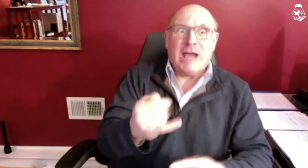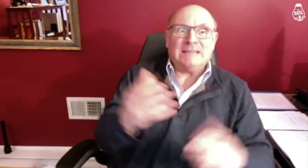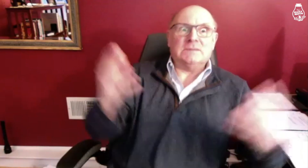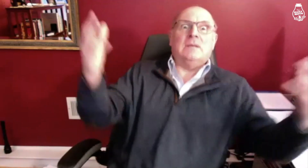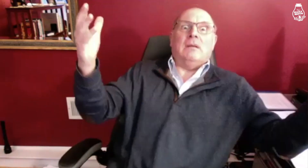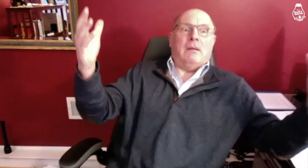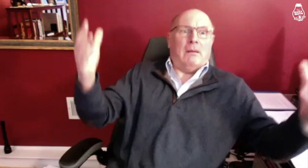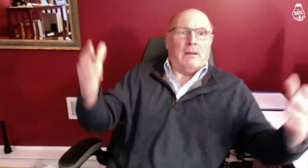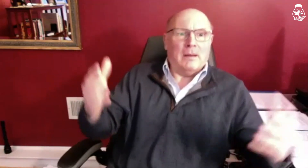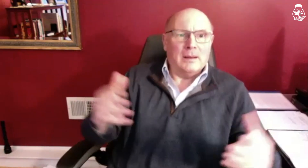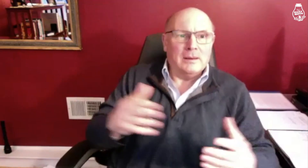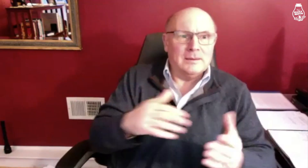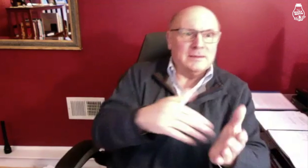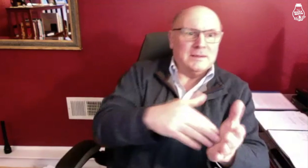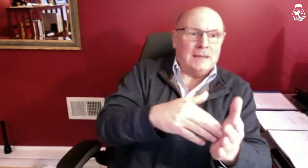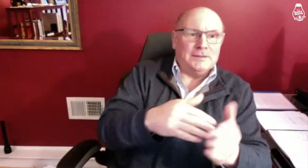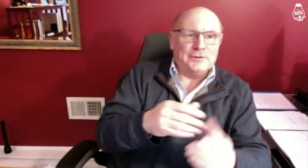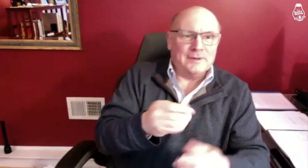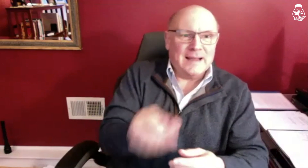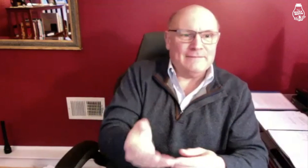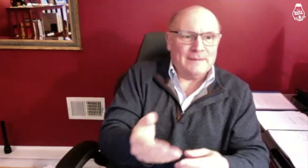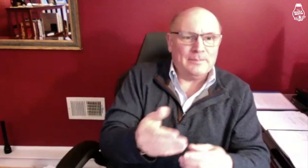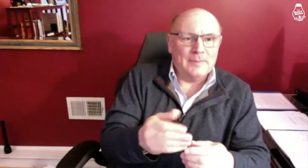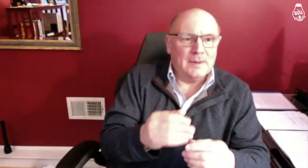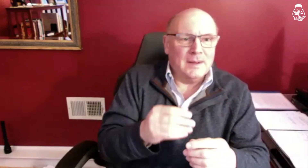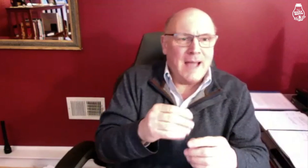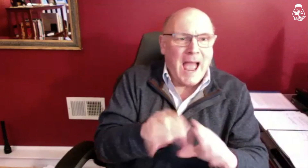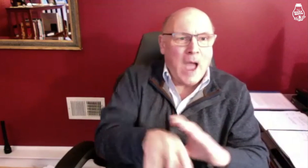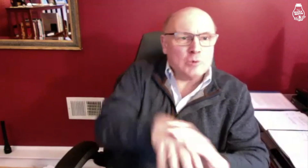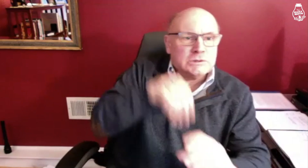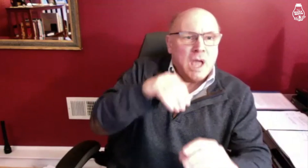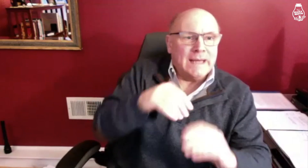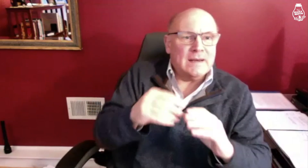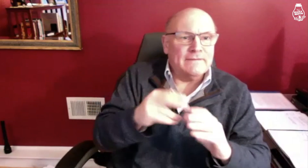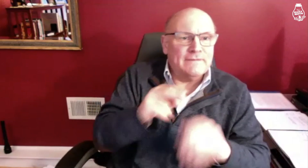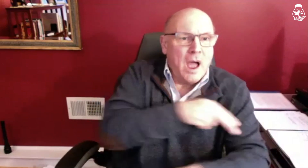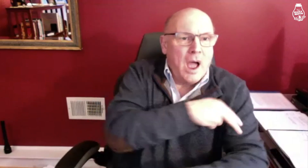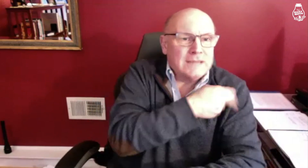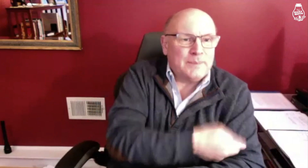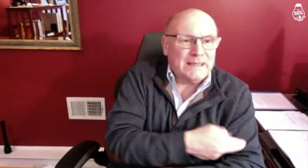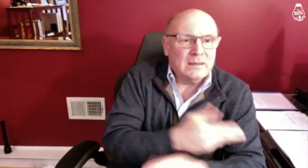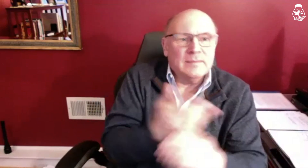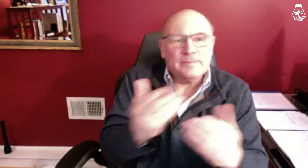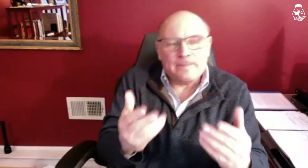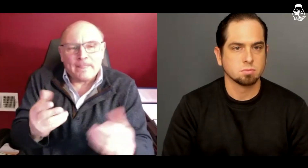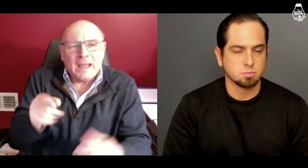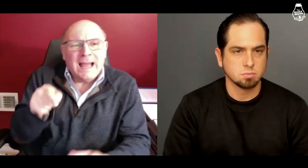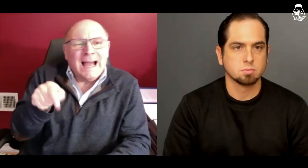Michael Jackson! The doctor gave him it outside of the hospital.